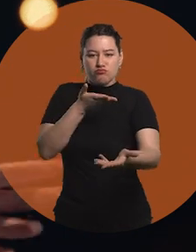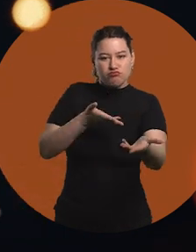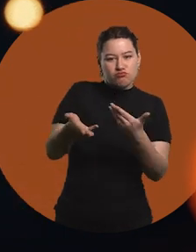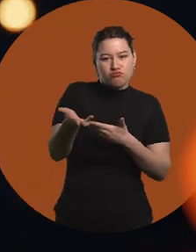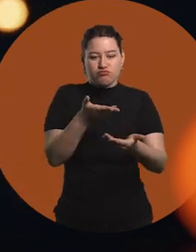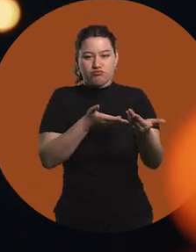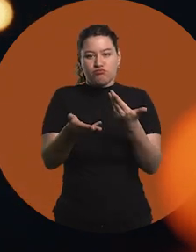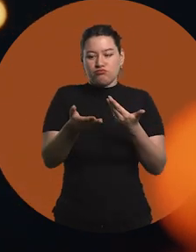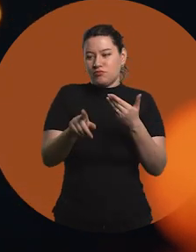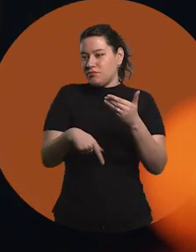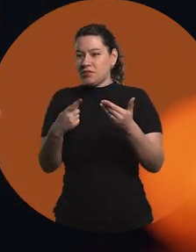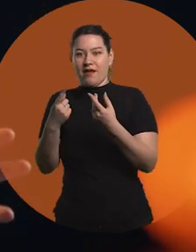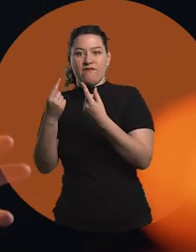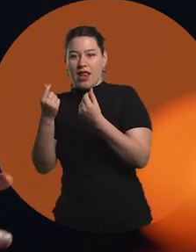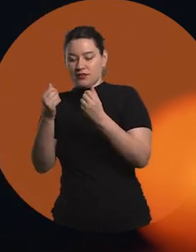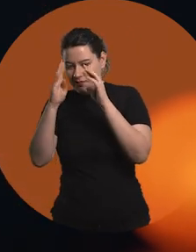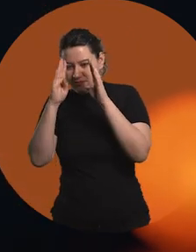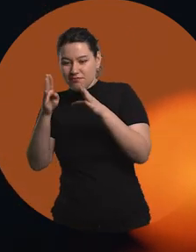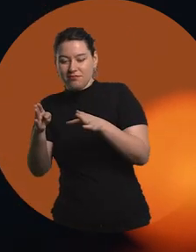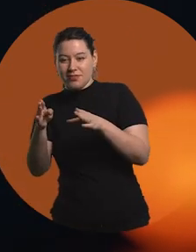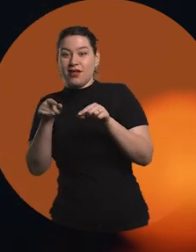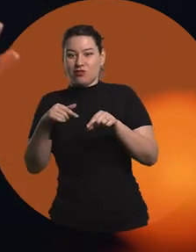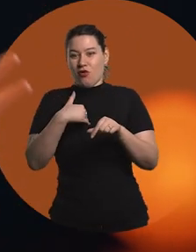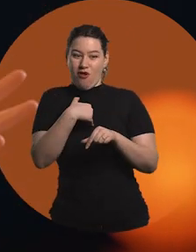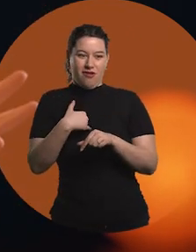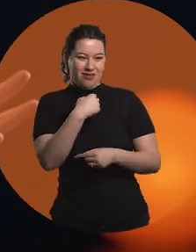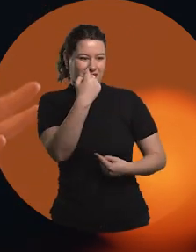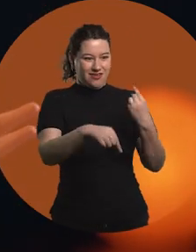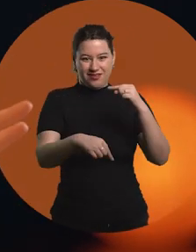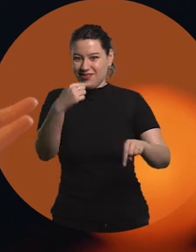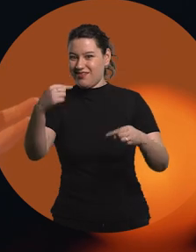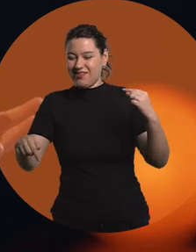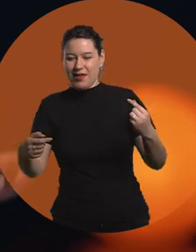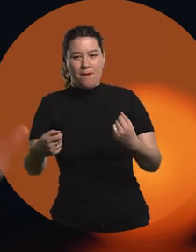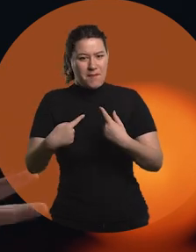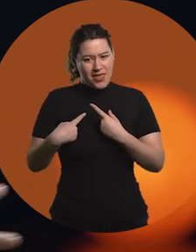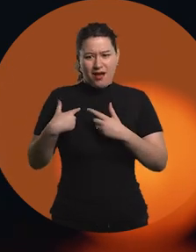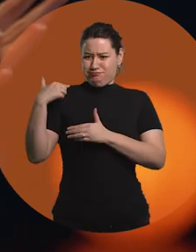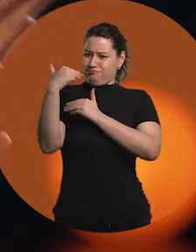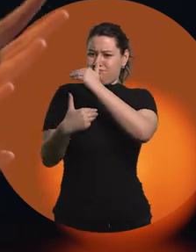or discuss finances. I think that is also something that has helped me grow a lot